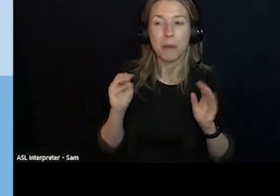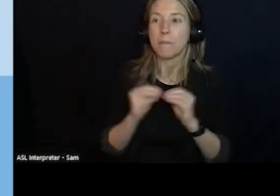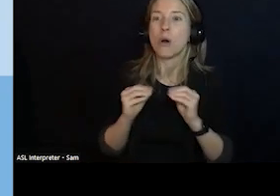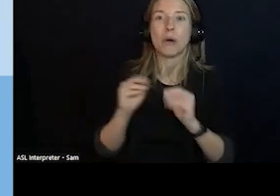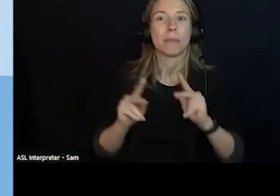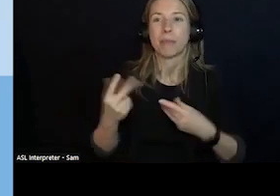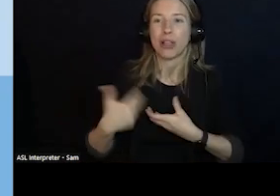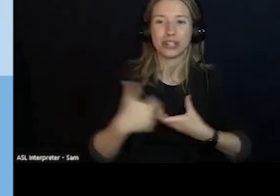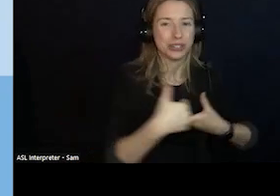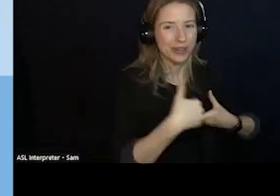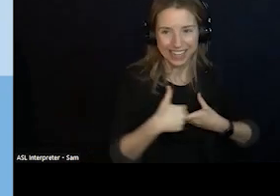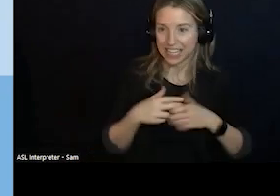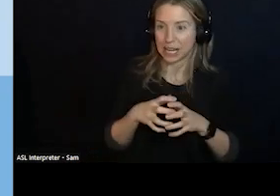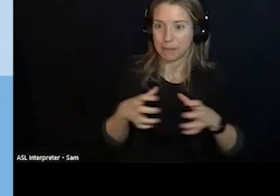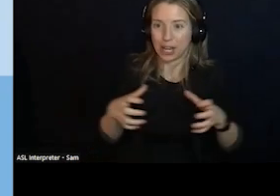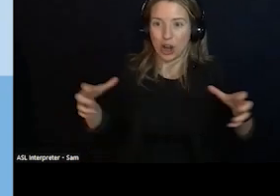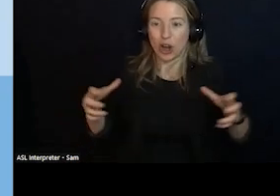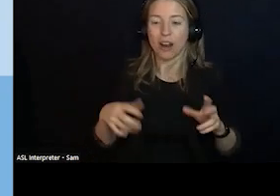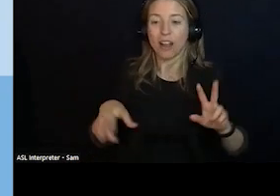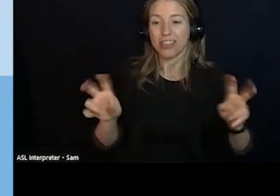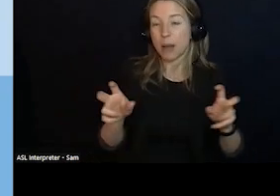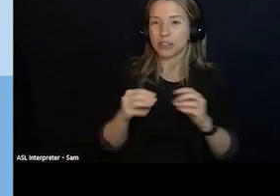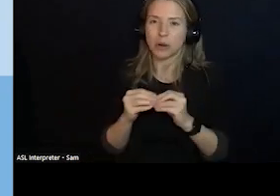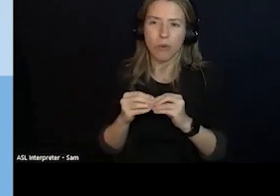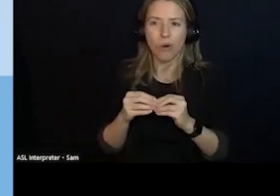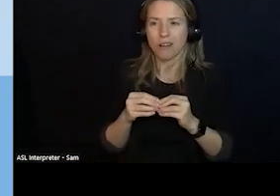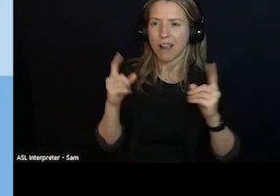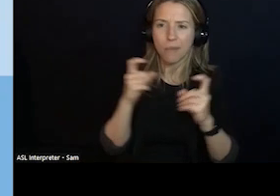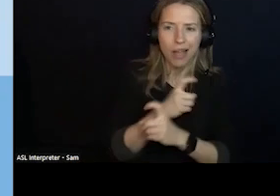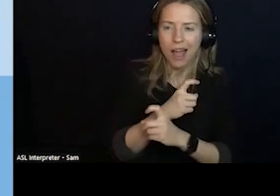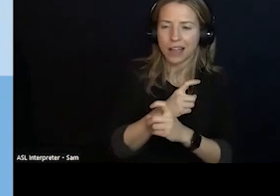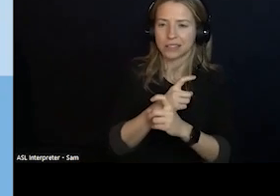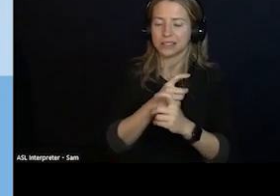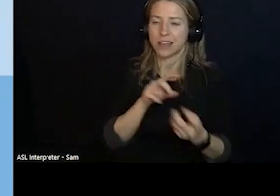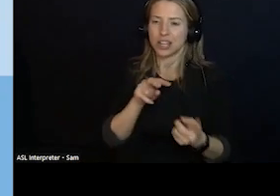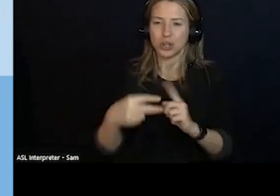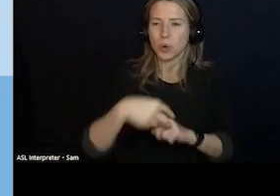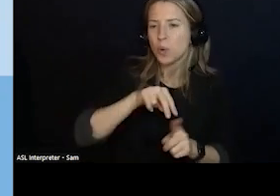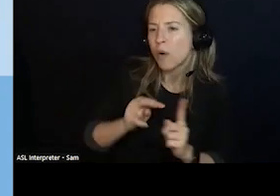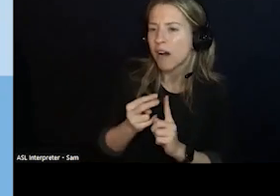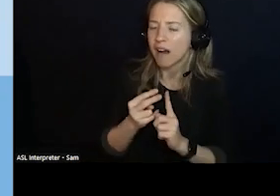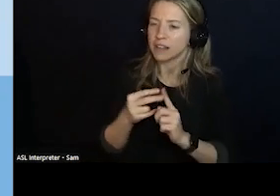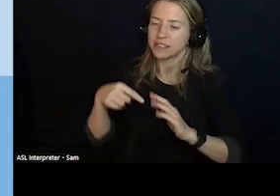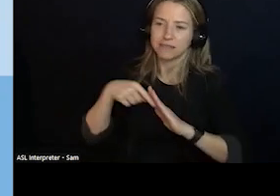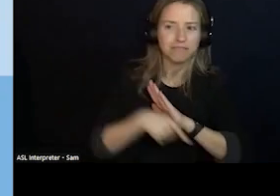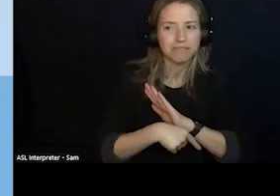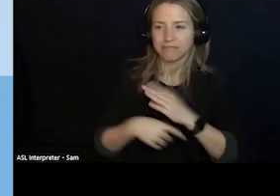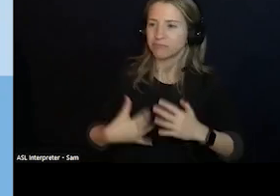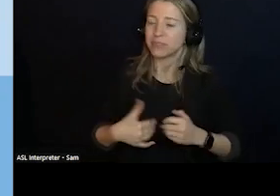COMPLEX AND WE GET TO DIVE DEEP. IF YOU CANNOT JOIN US LIVE OR IN PERSON, CHECK US OUT ON ZOOM. NEXT SLIDE.